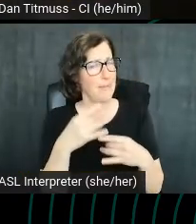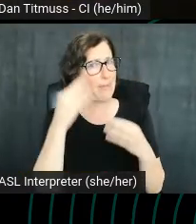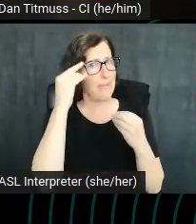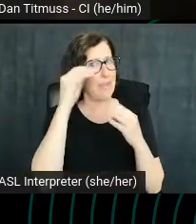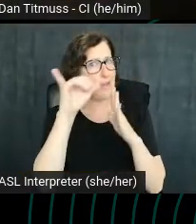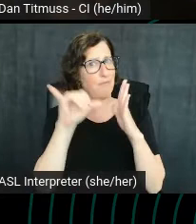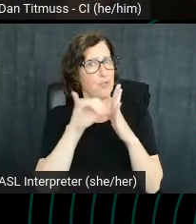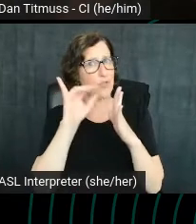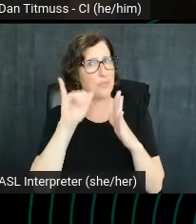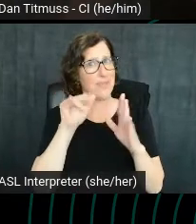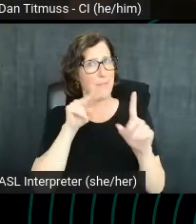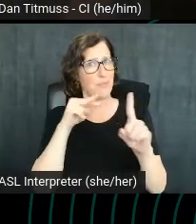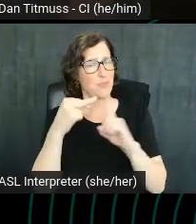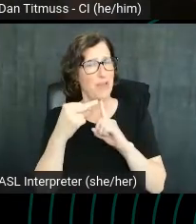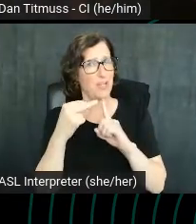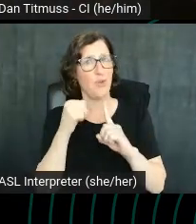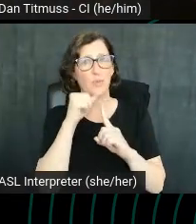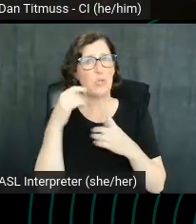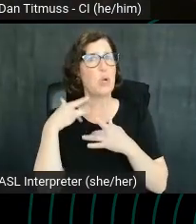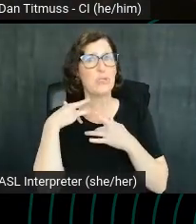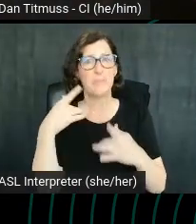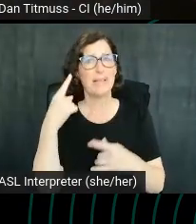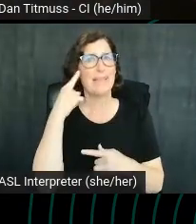We don't typically think about it as a search engine.